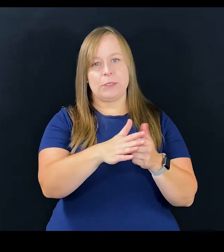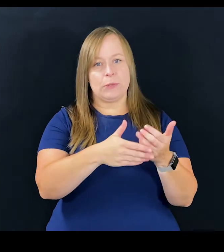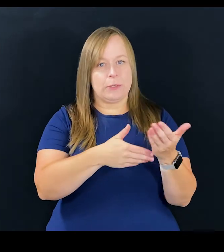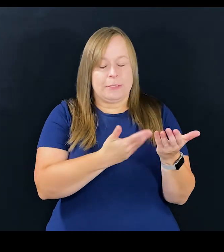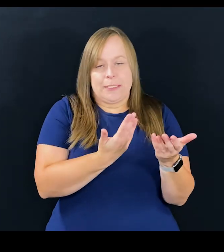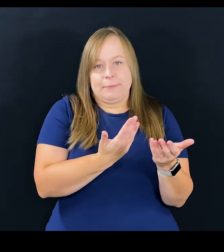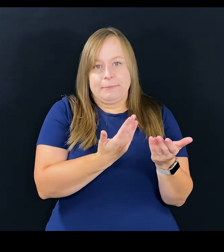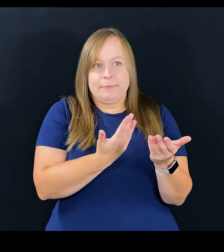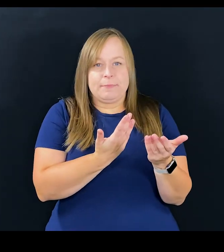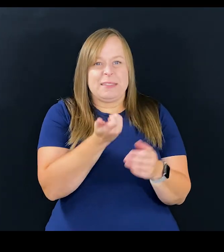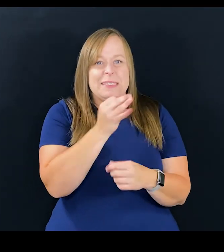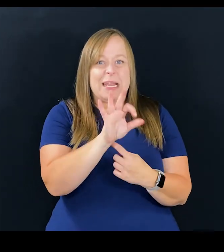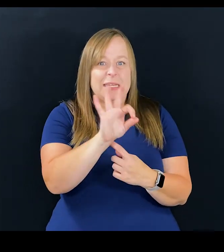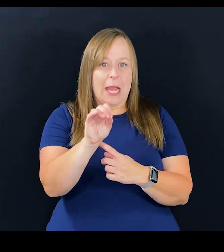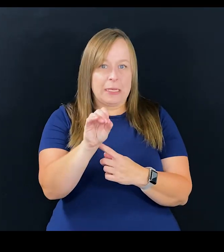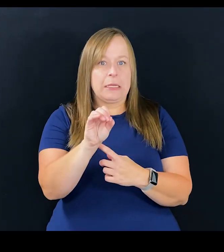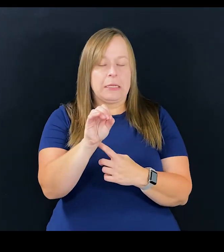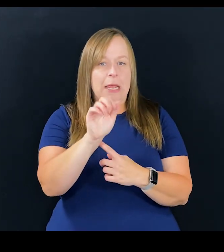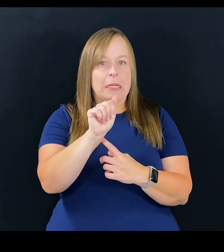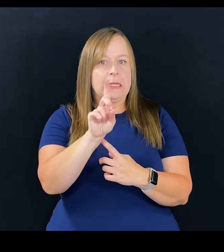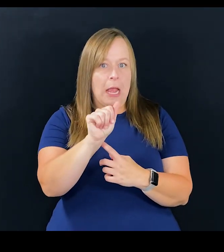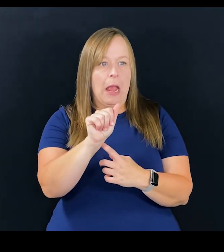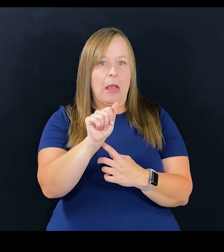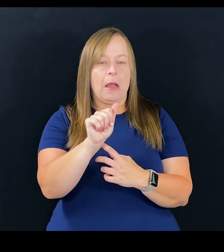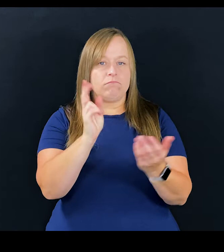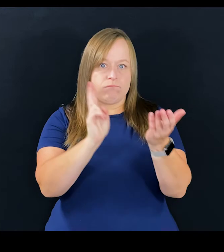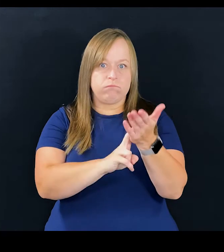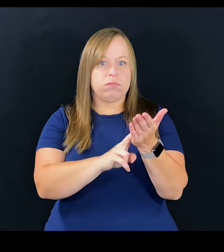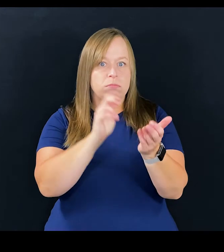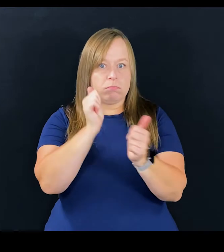And in 1990 when the ADA was signed,